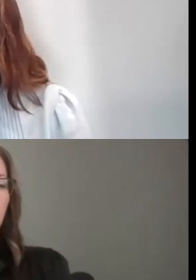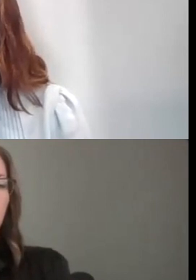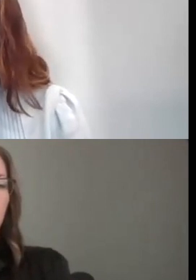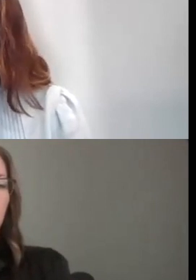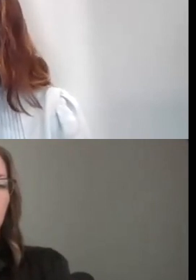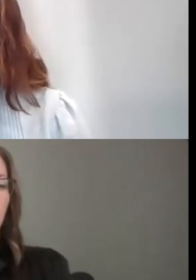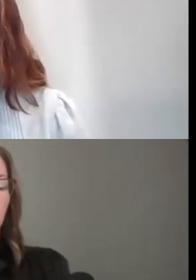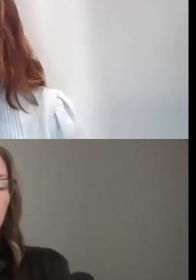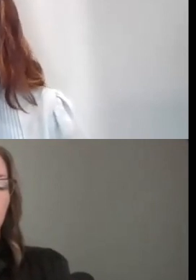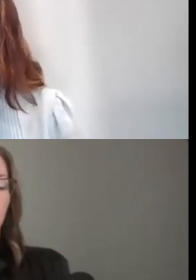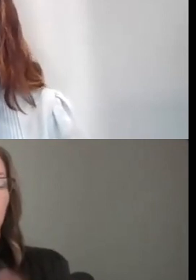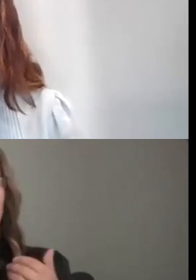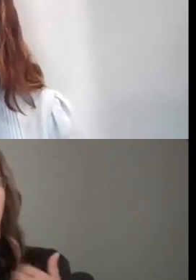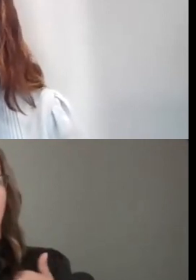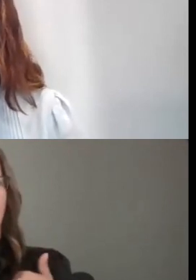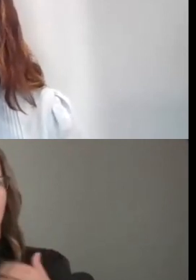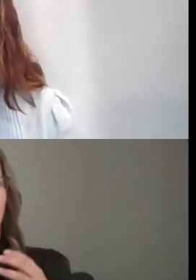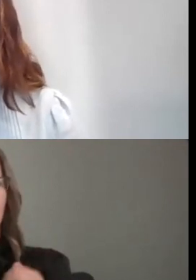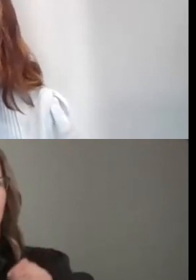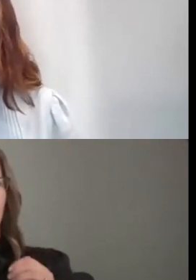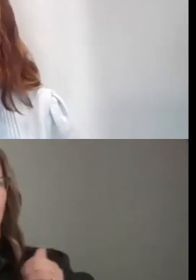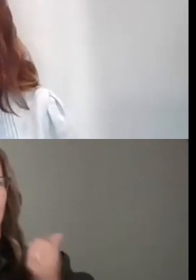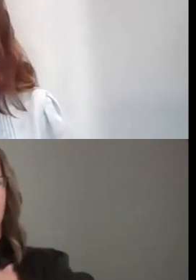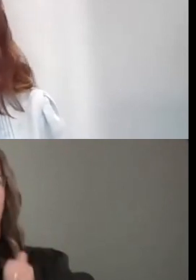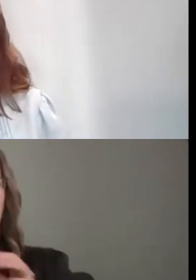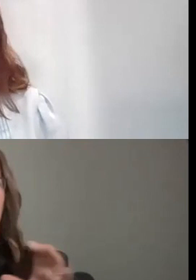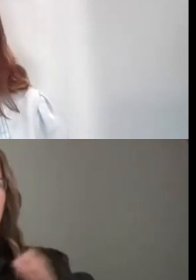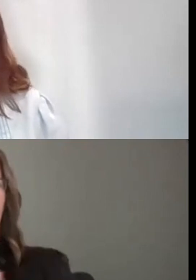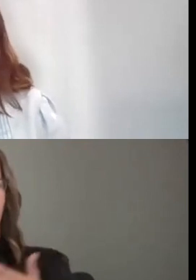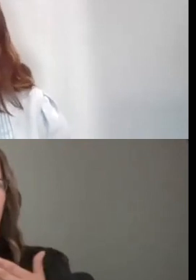YOU HAVE A PERFORMING ARTS PROJECT DON'T SUBMIT STILL IMAGES.